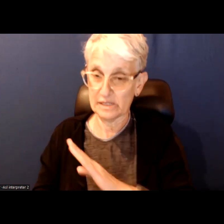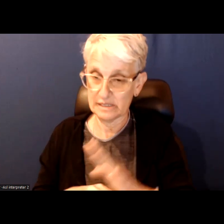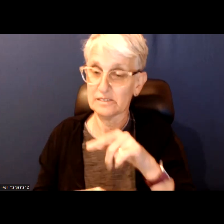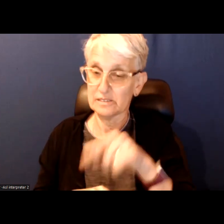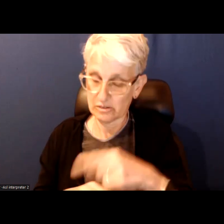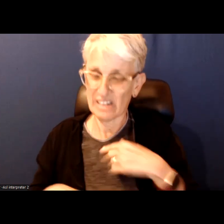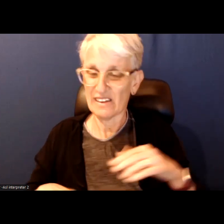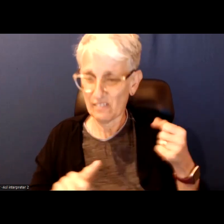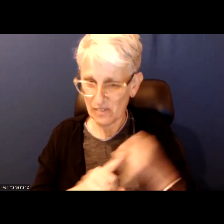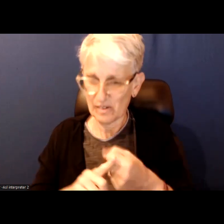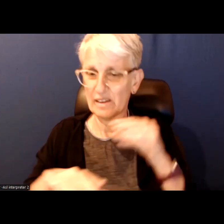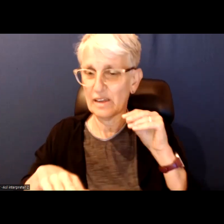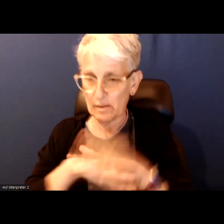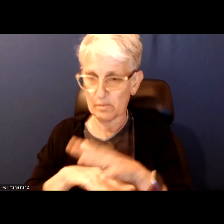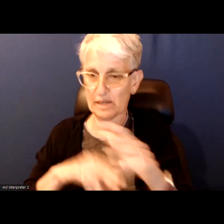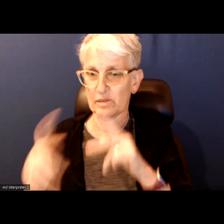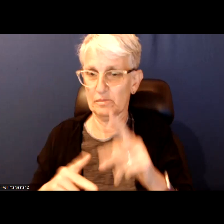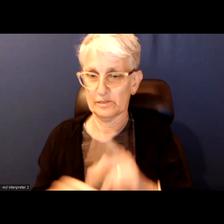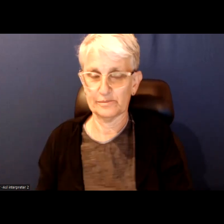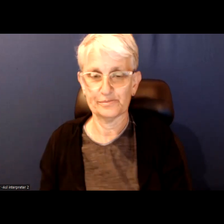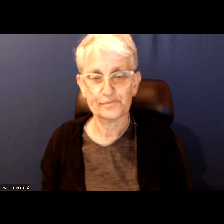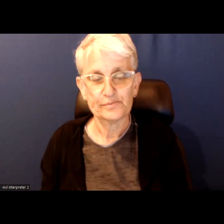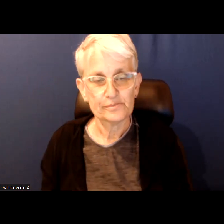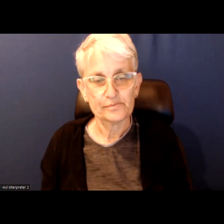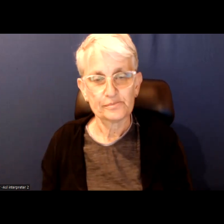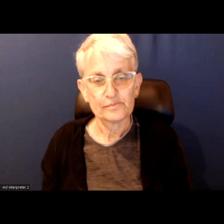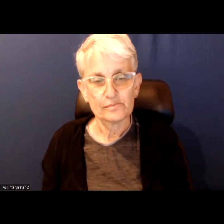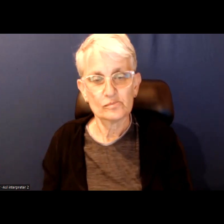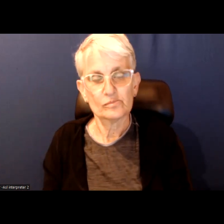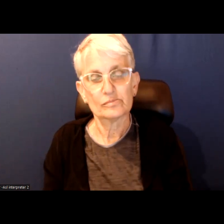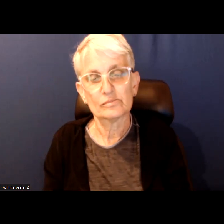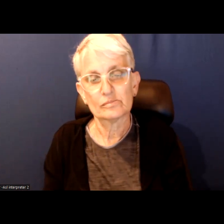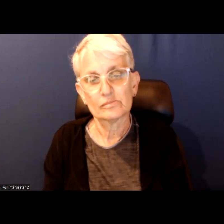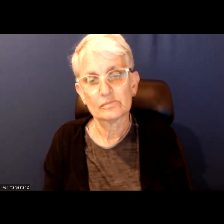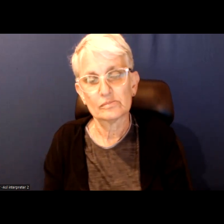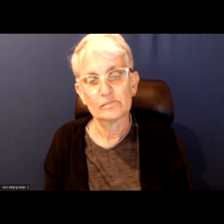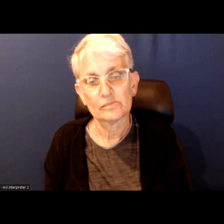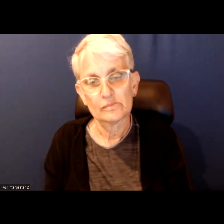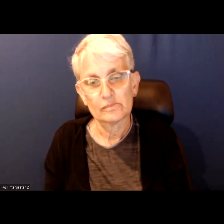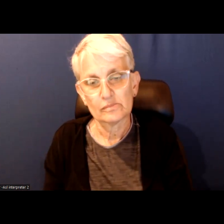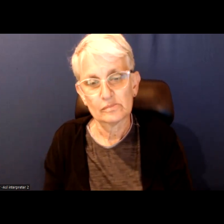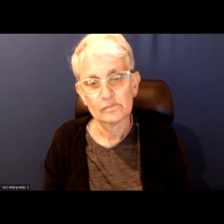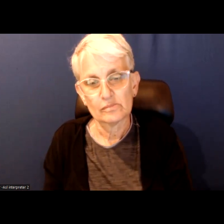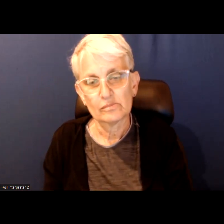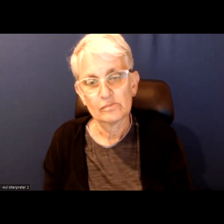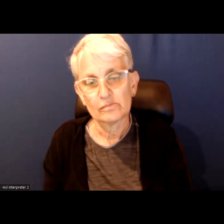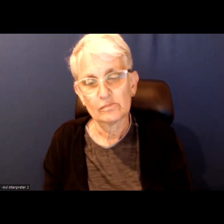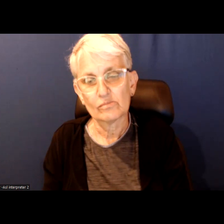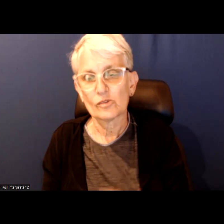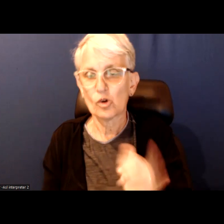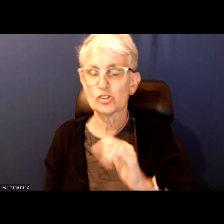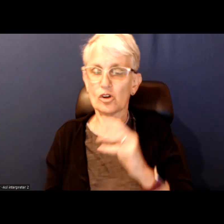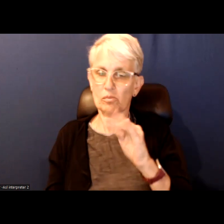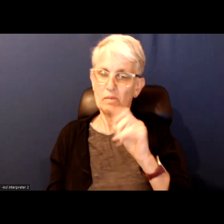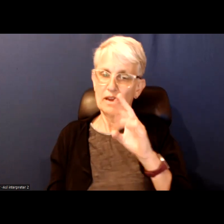I think the other thing is that you know, they have to be savvy and creative.